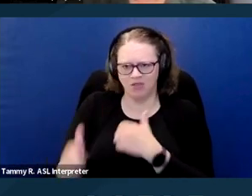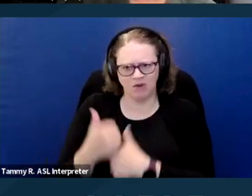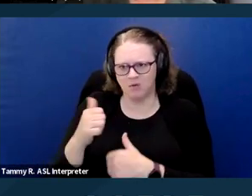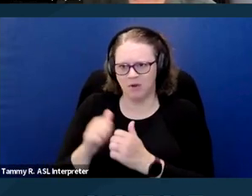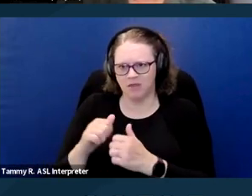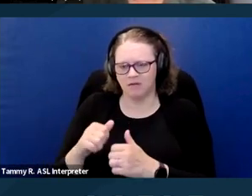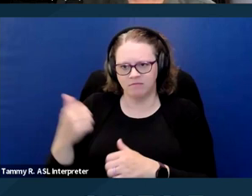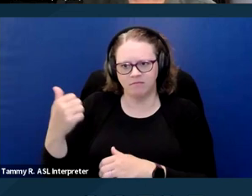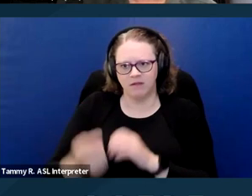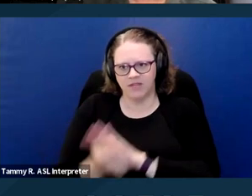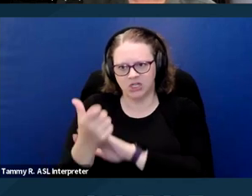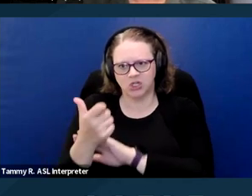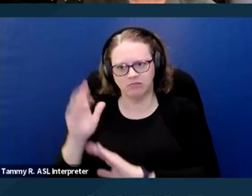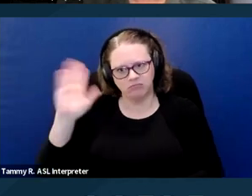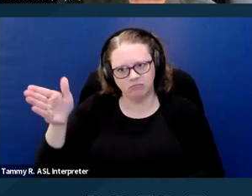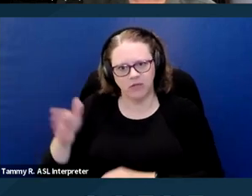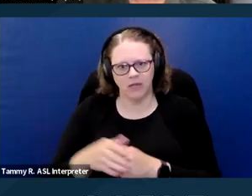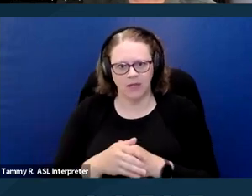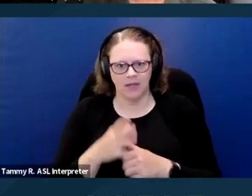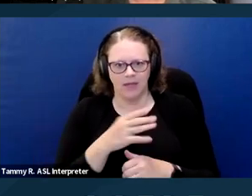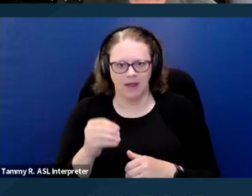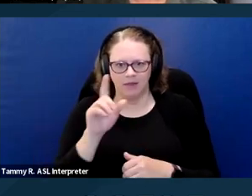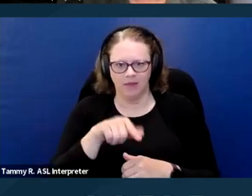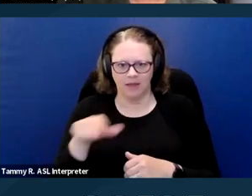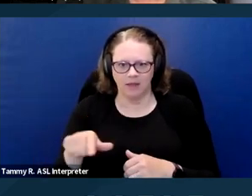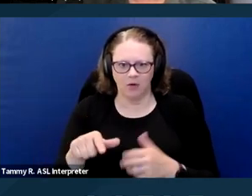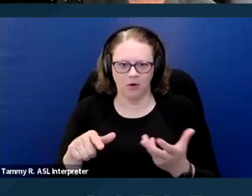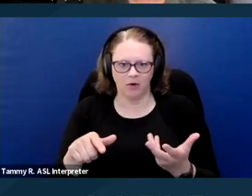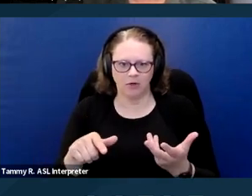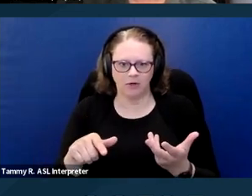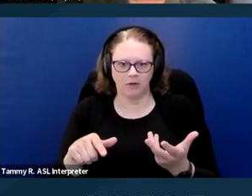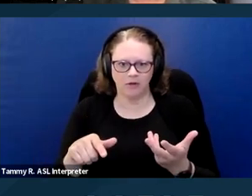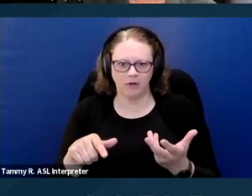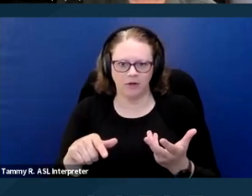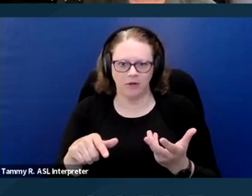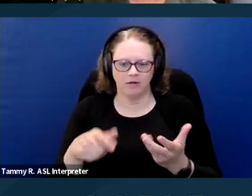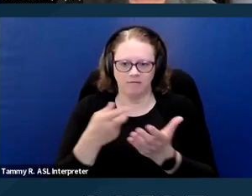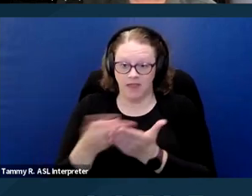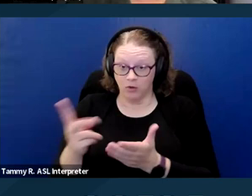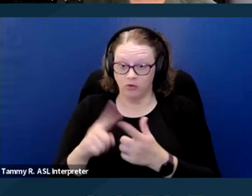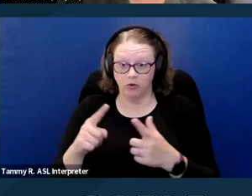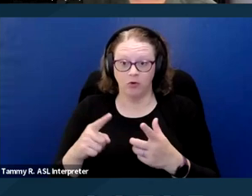The court stressed that the landlord's failure to engage in an interactive process, holding,